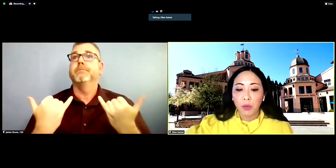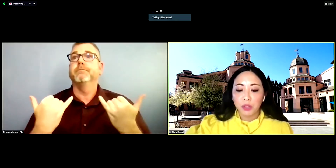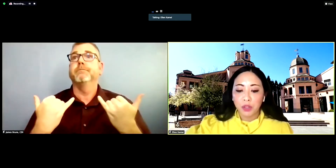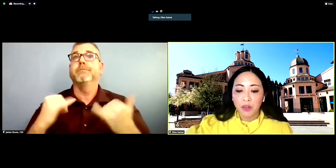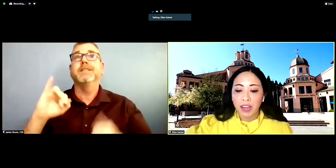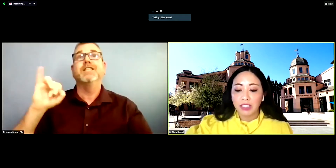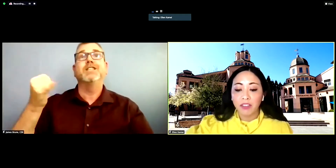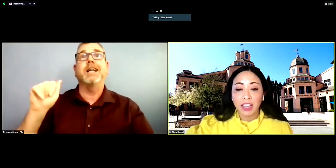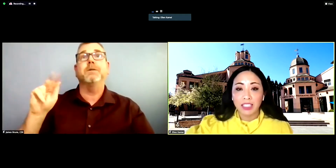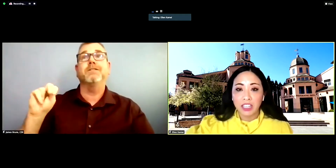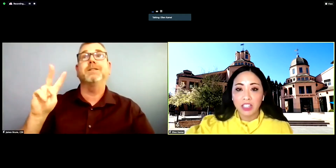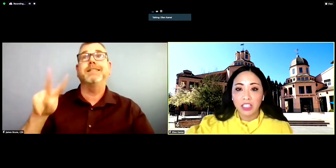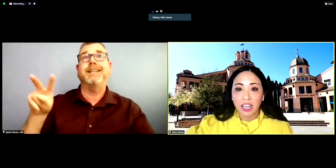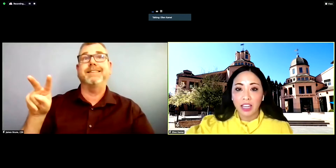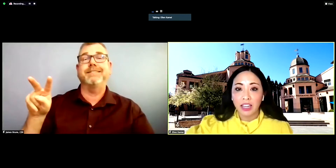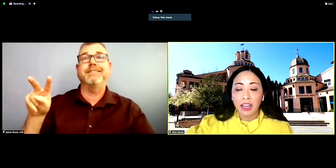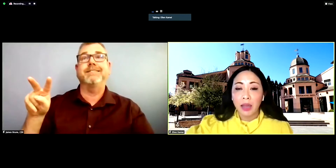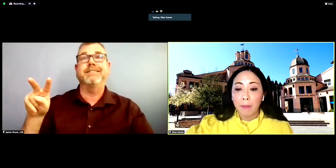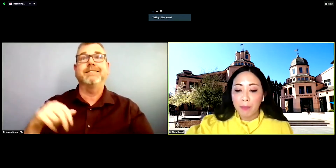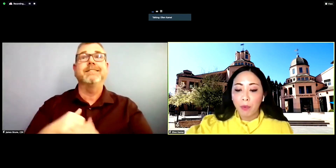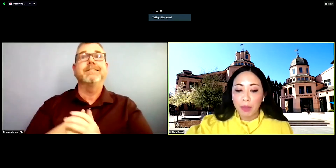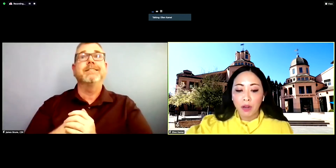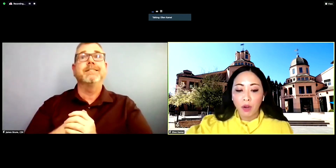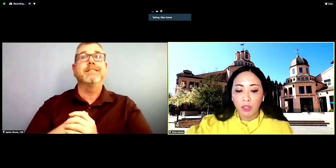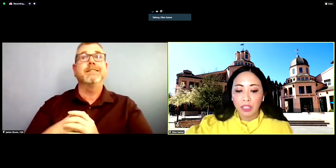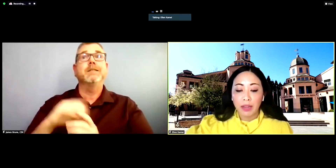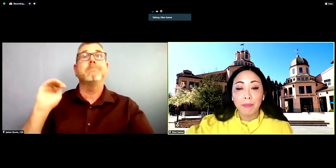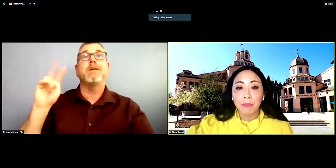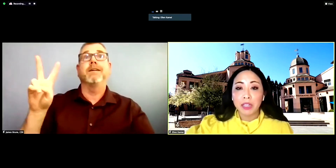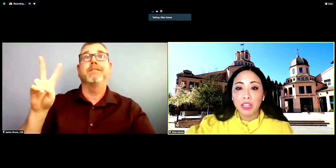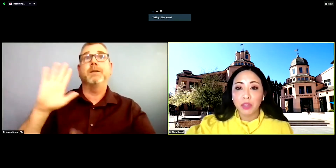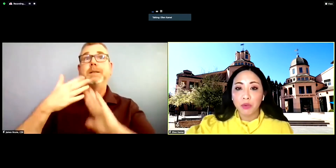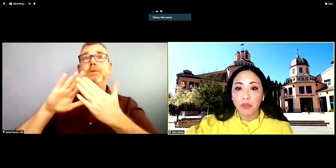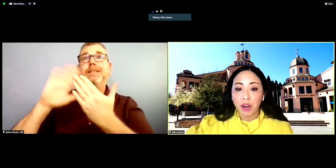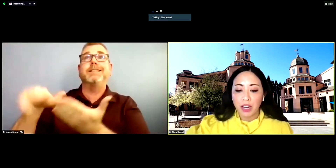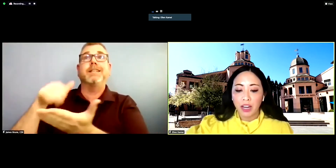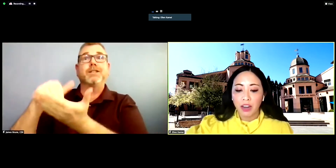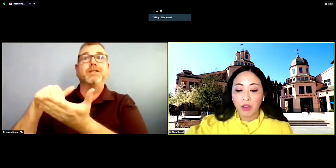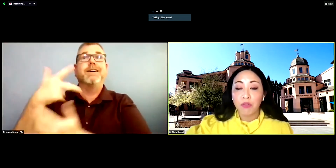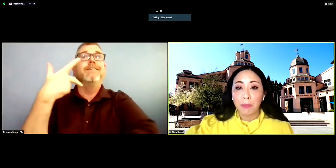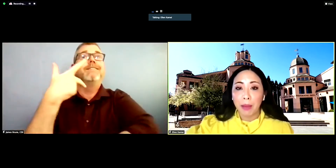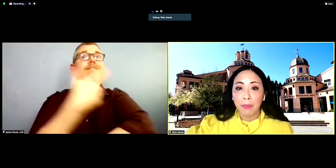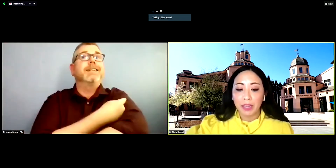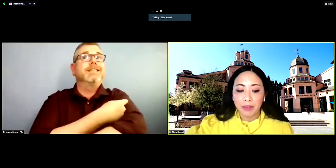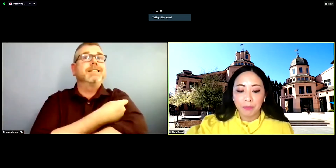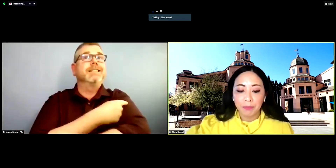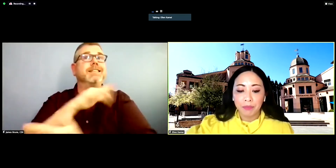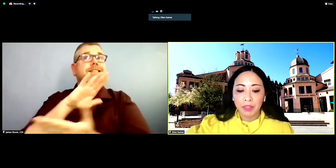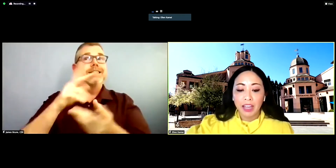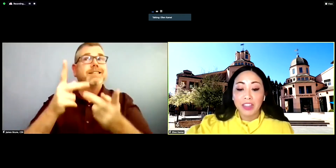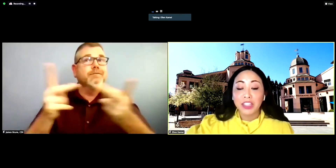will serve as a vaccination site, by appointment only Monday through Friday, for the public. This